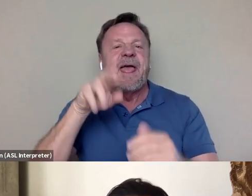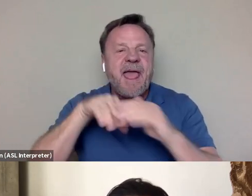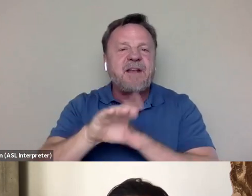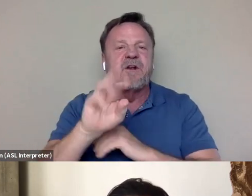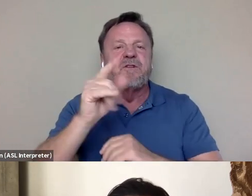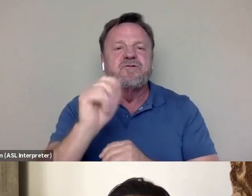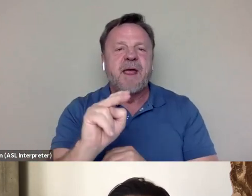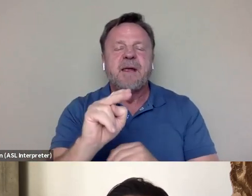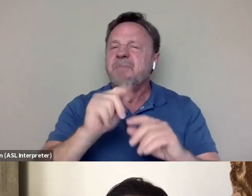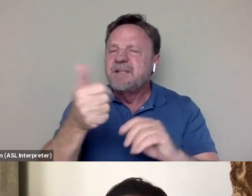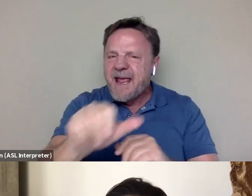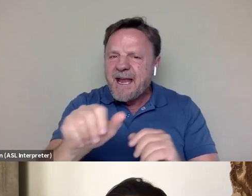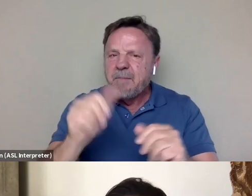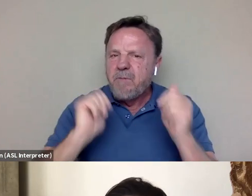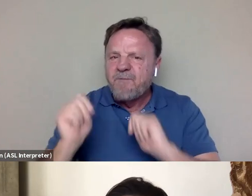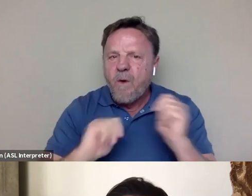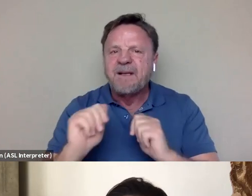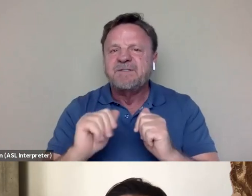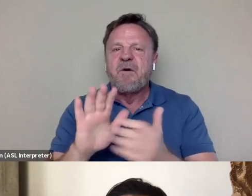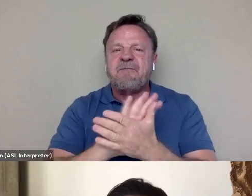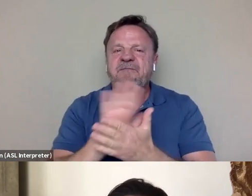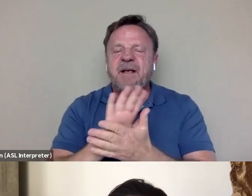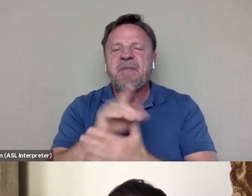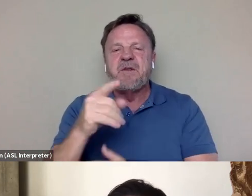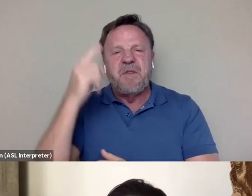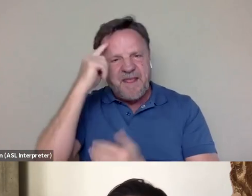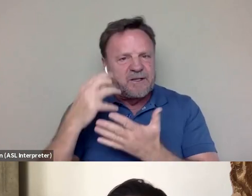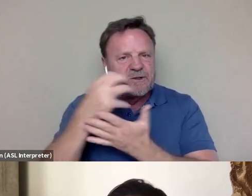or film that he was in that you think deserves more attention?